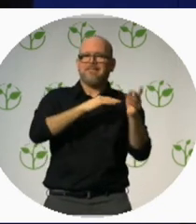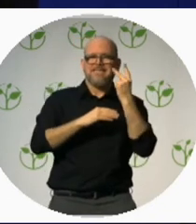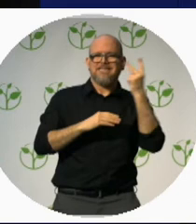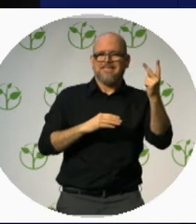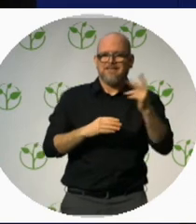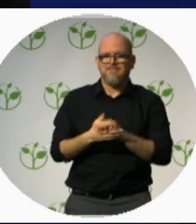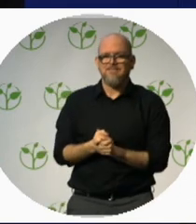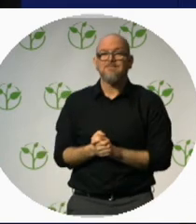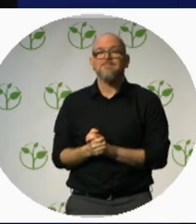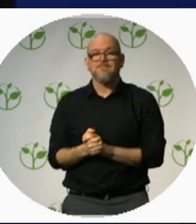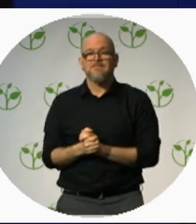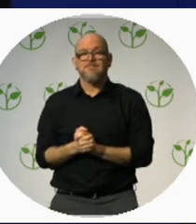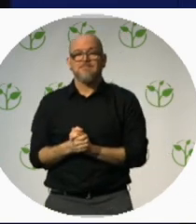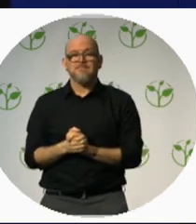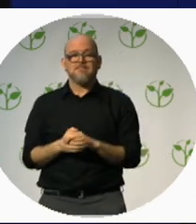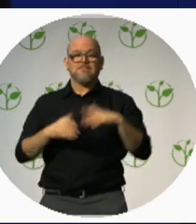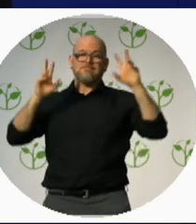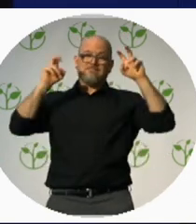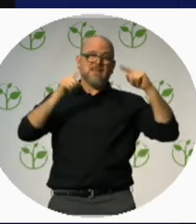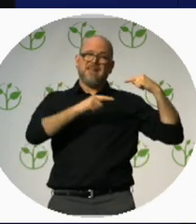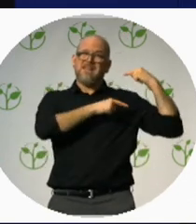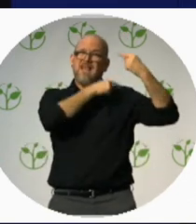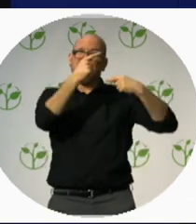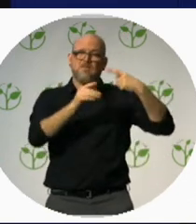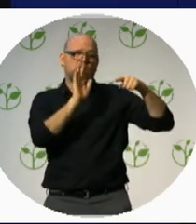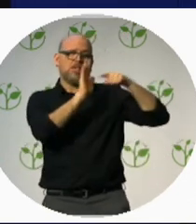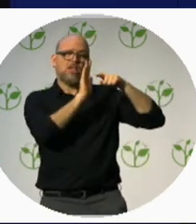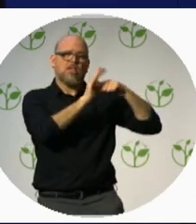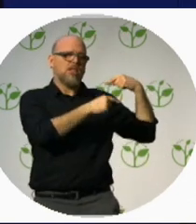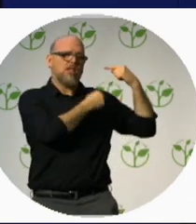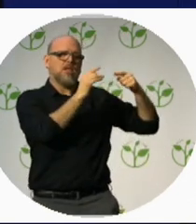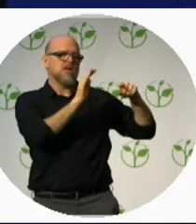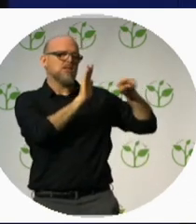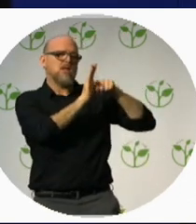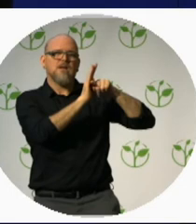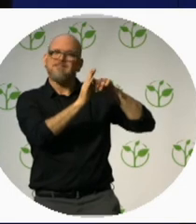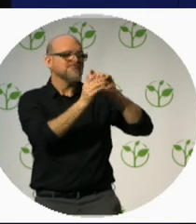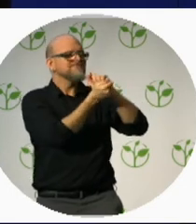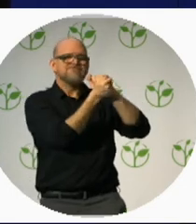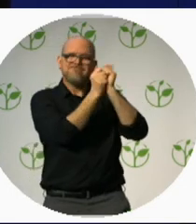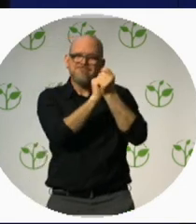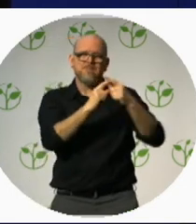we think we know. Can blind humans learn to see?